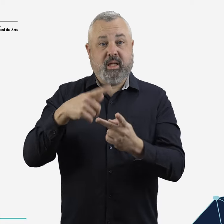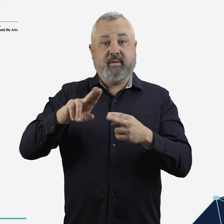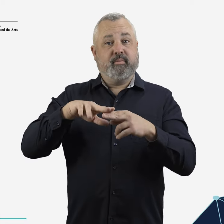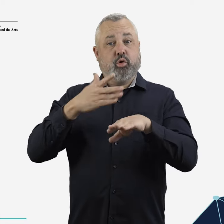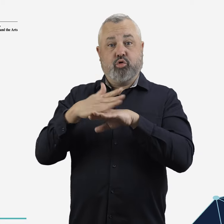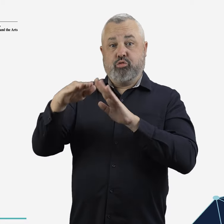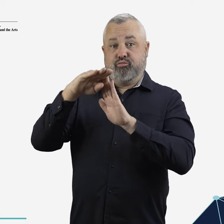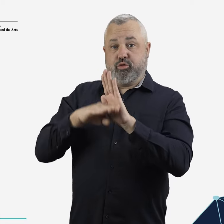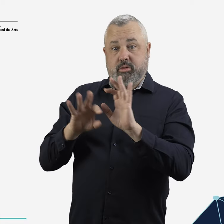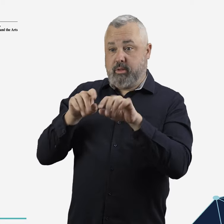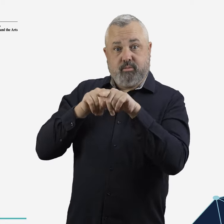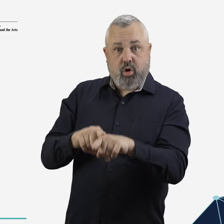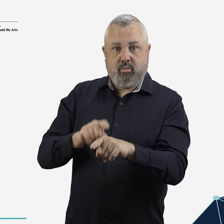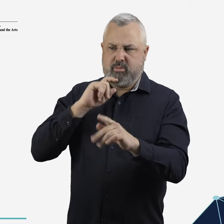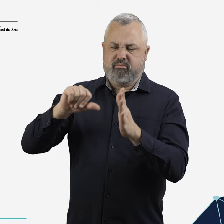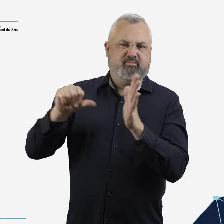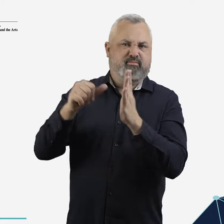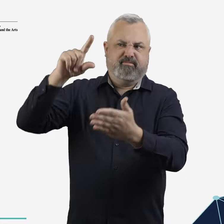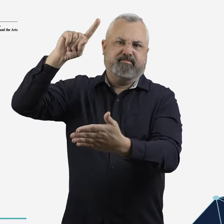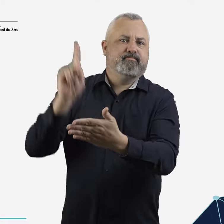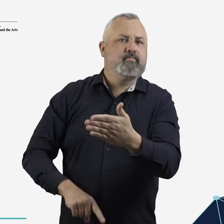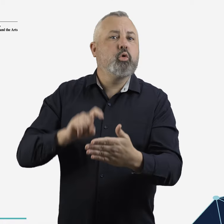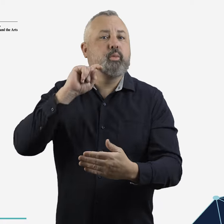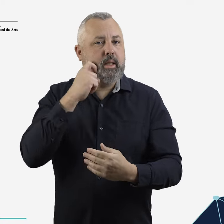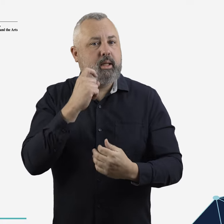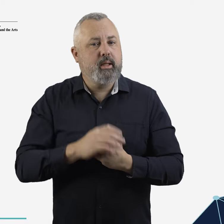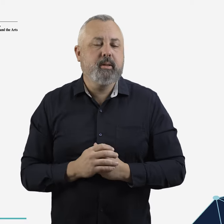and enforcement action against slot misuse.